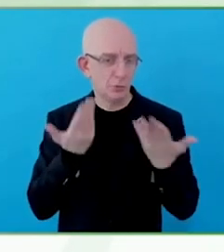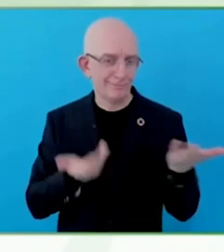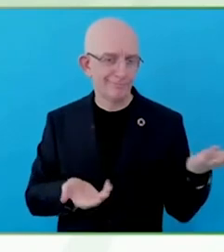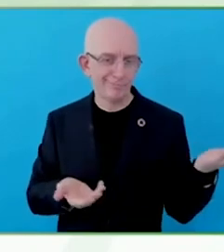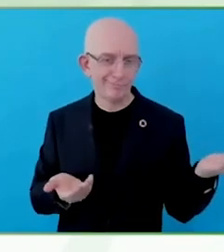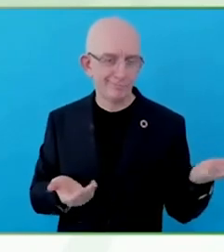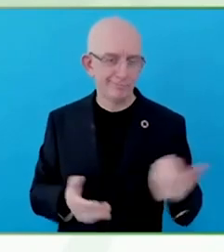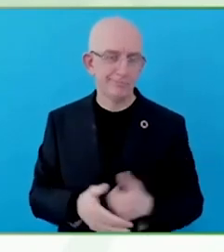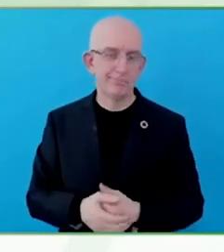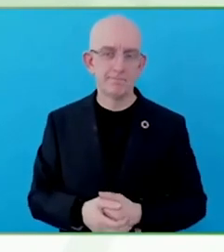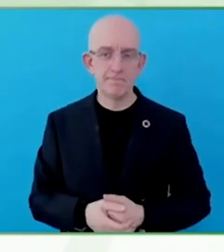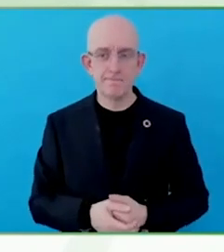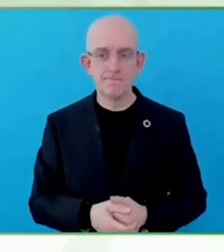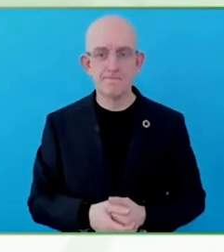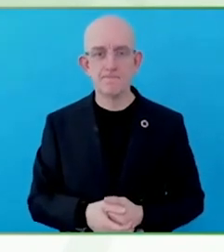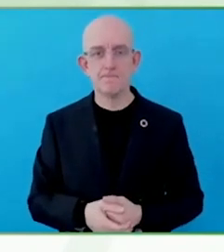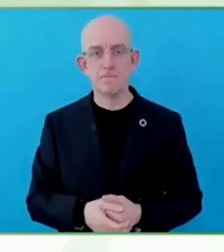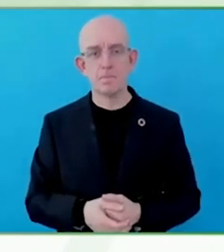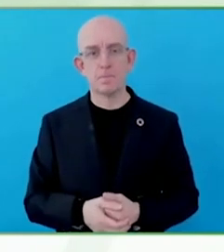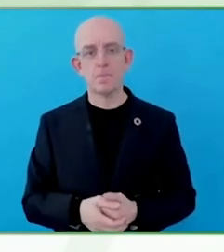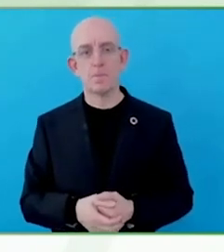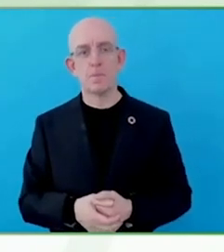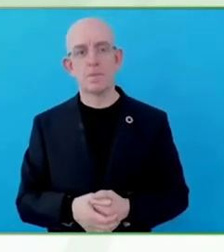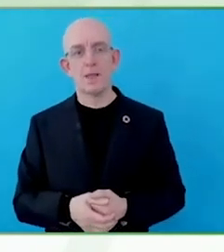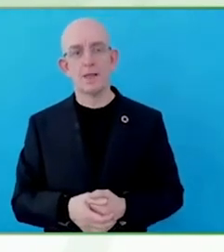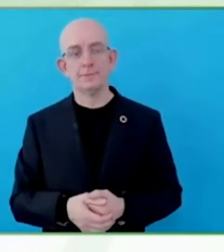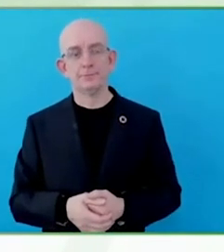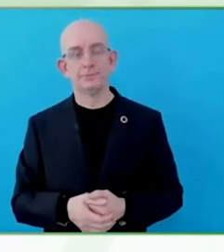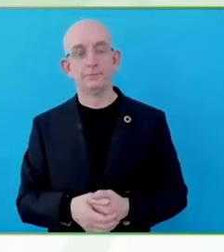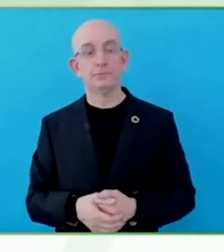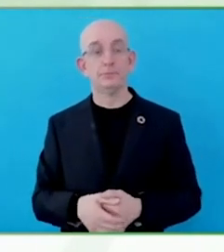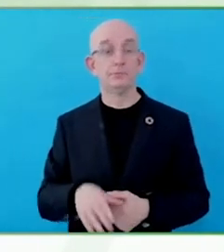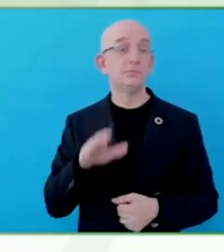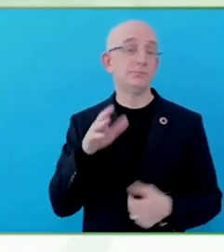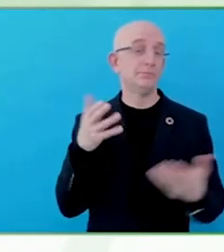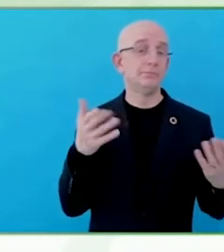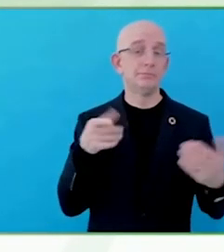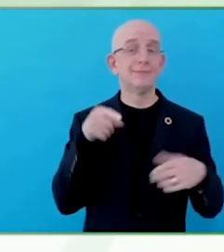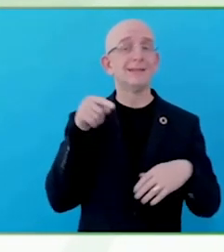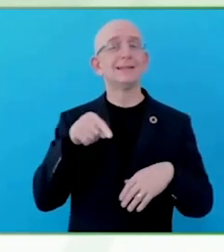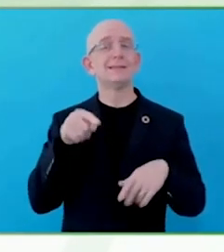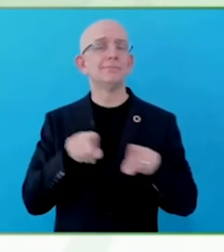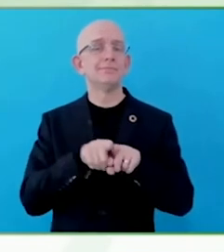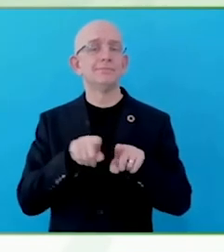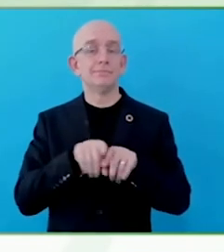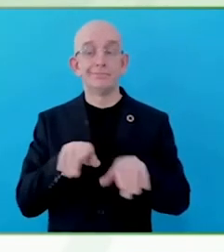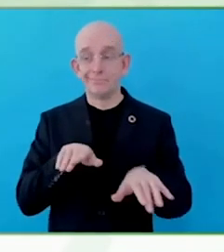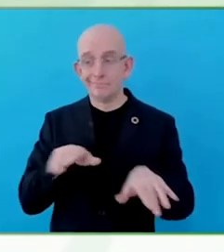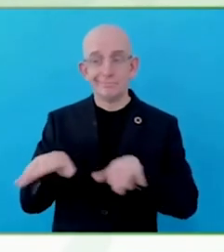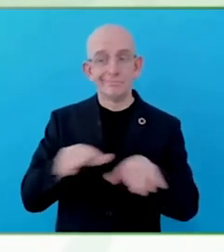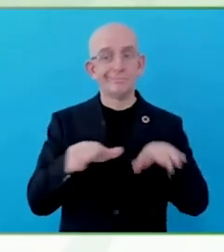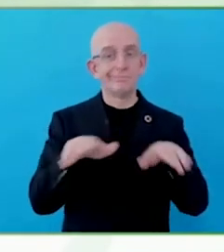Used great words and explained it a lot better than me.